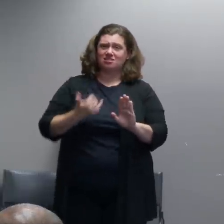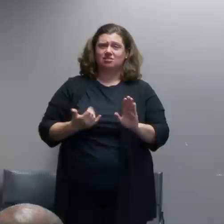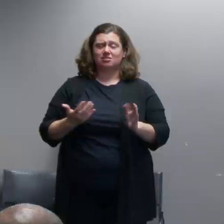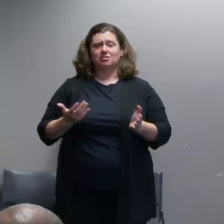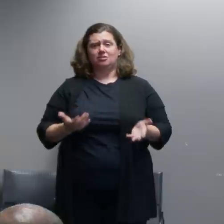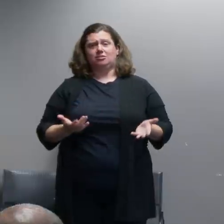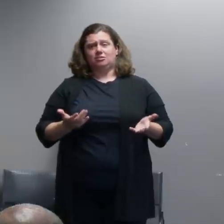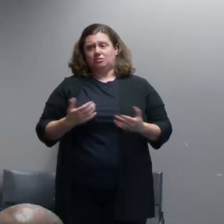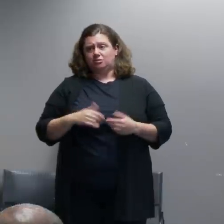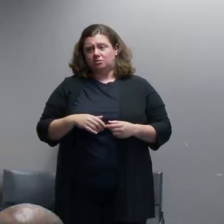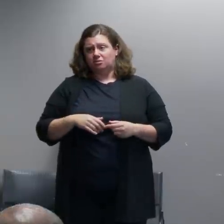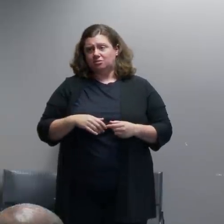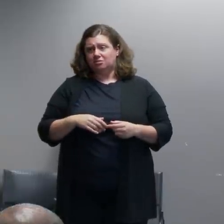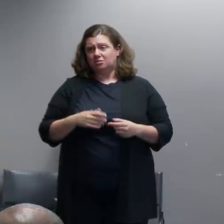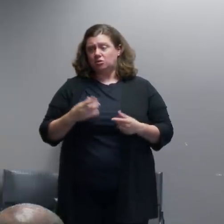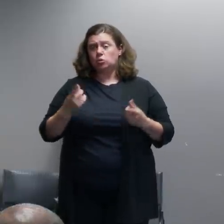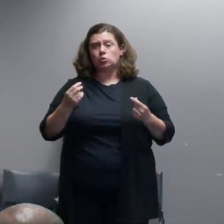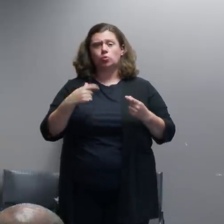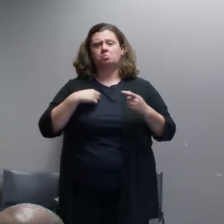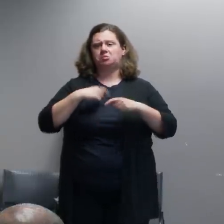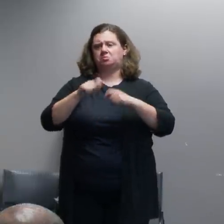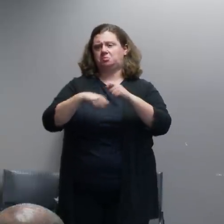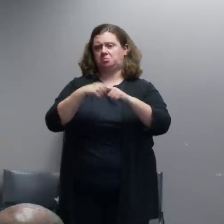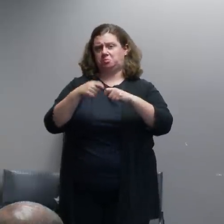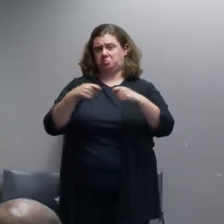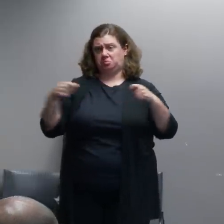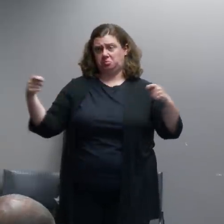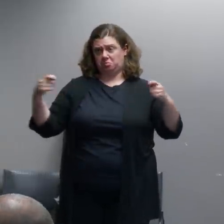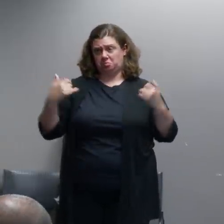you know, as I said earlier something that's very important